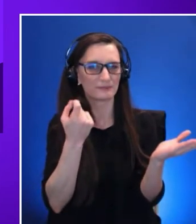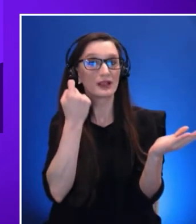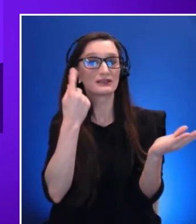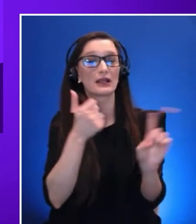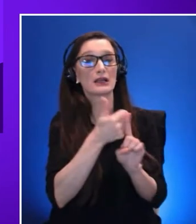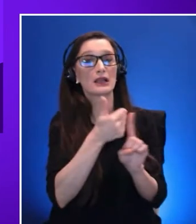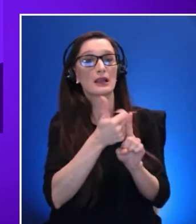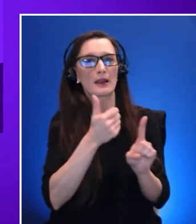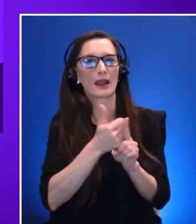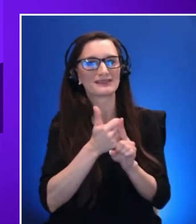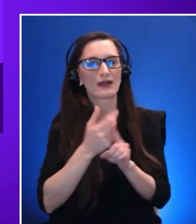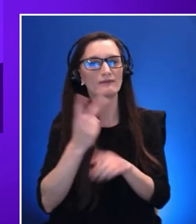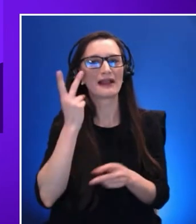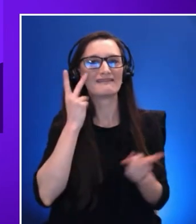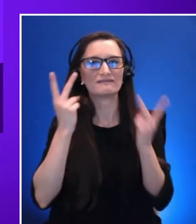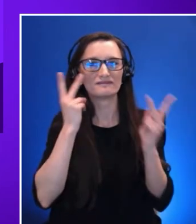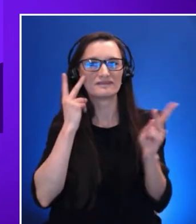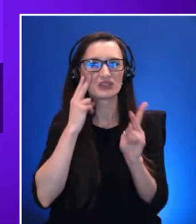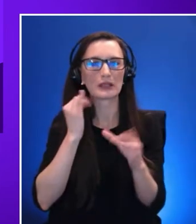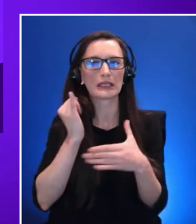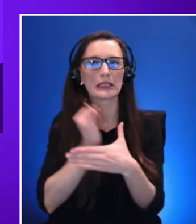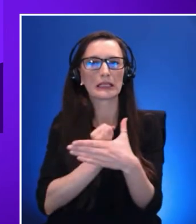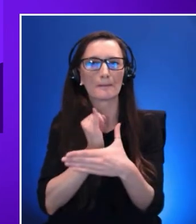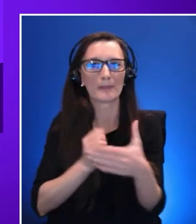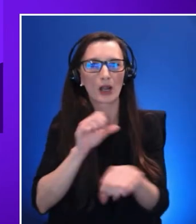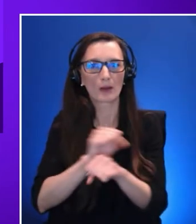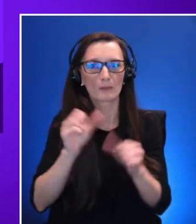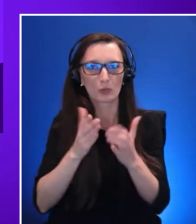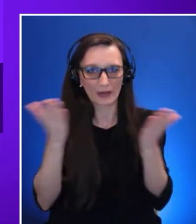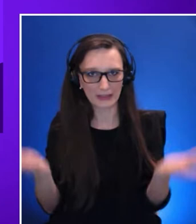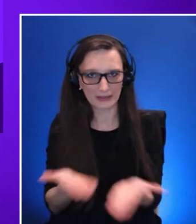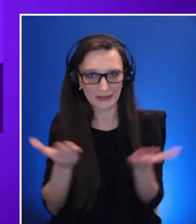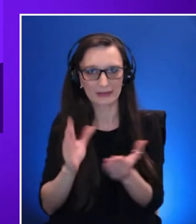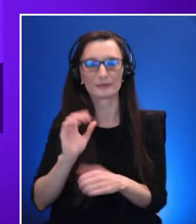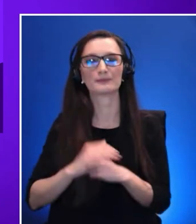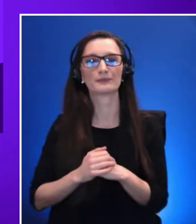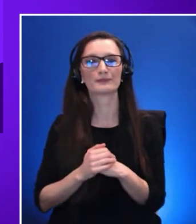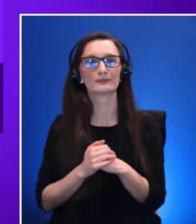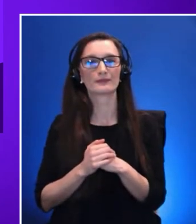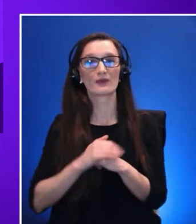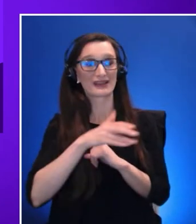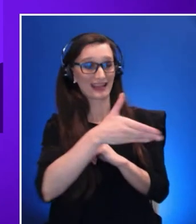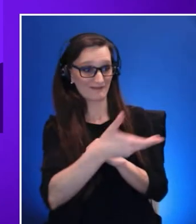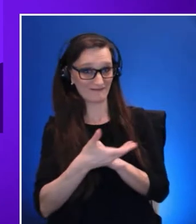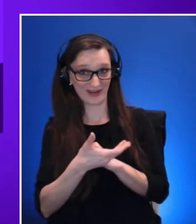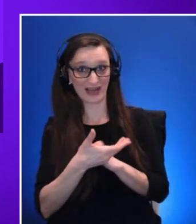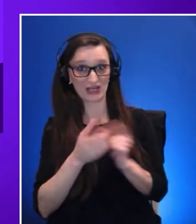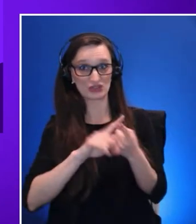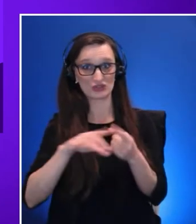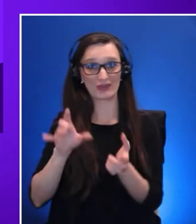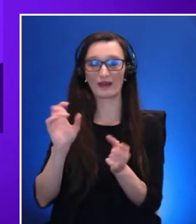he was invited to his team's kickoff in the new VR collaborative environment. Unfortunately